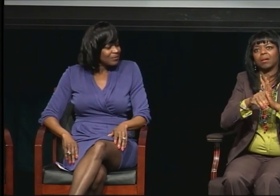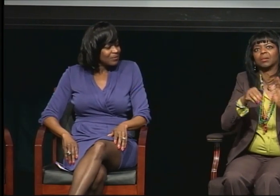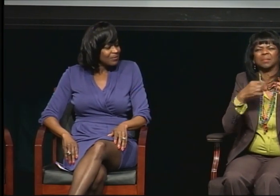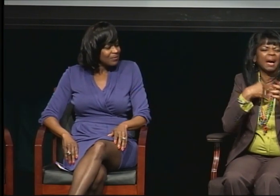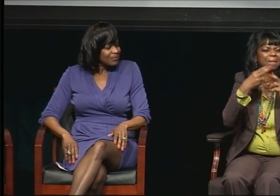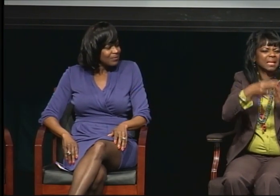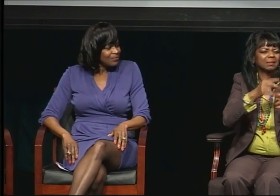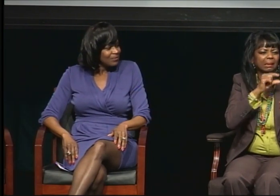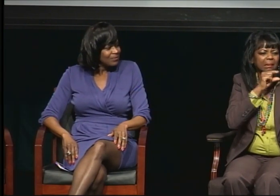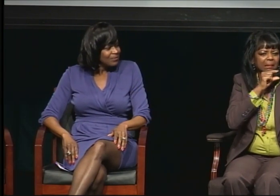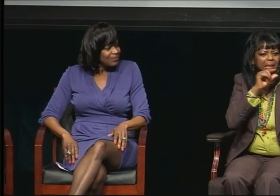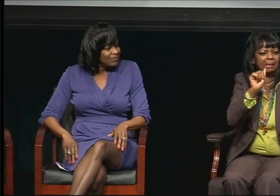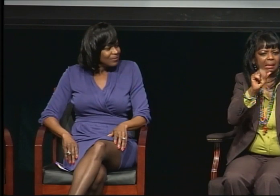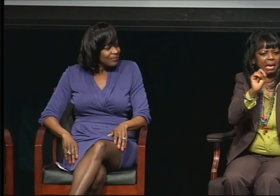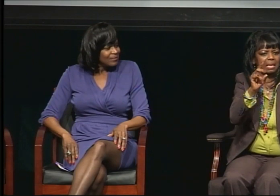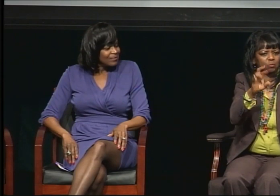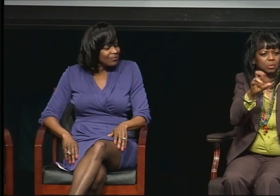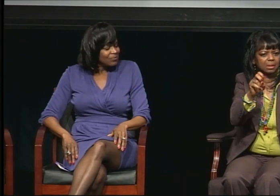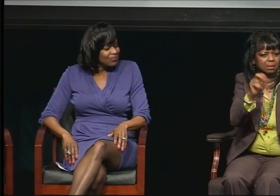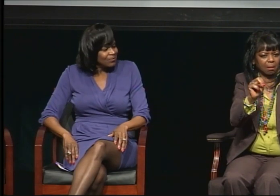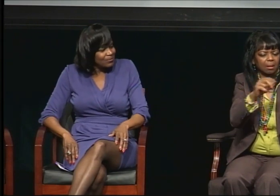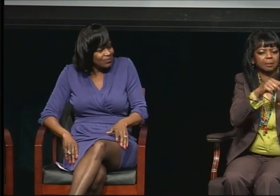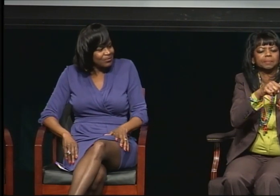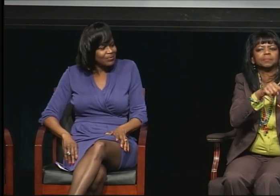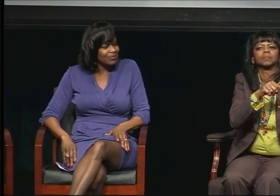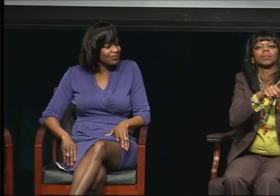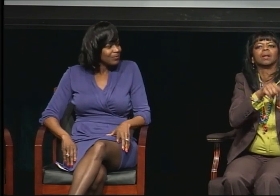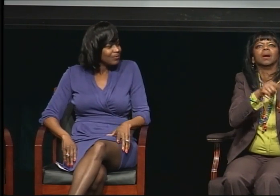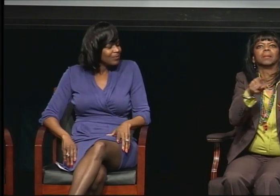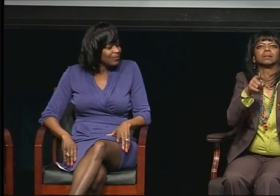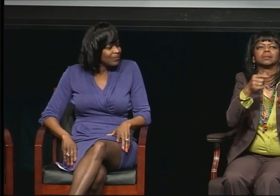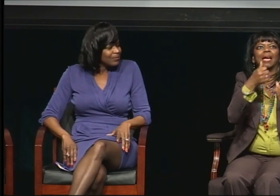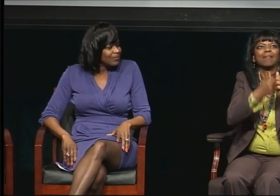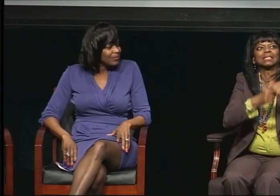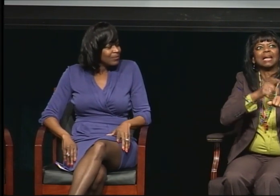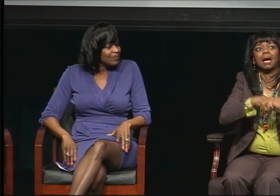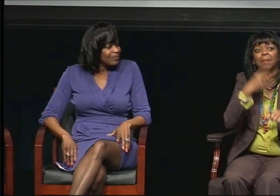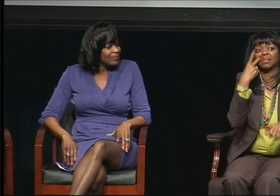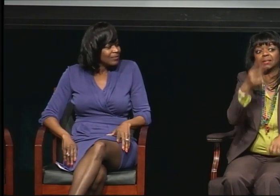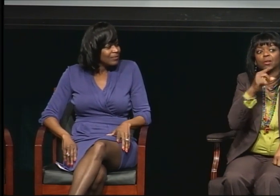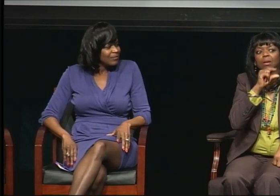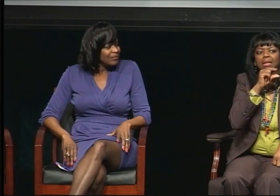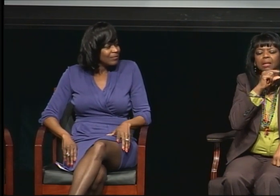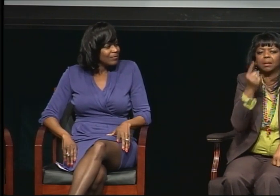he was always reminding me: You got to get that PhD. And so I started trying to hide from him and avoid him